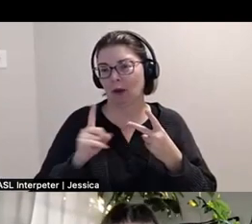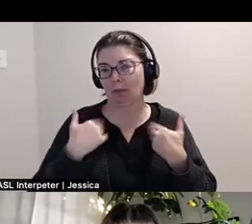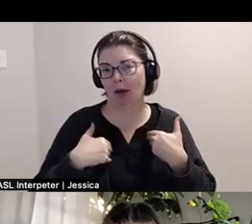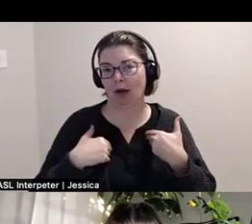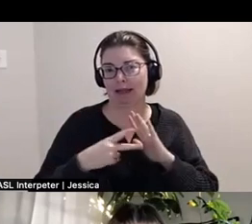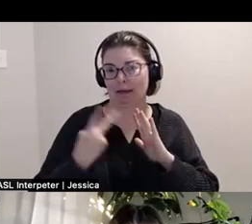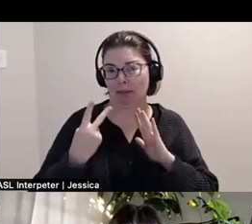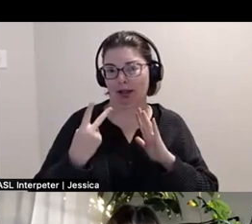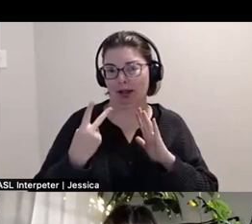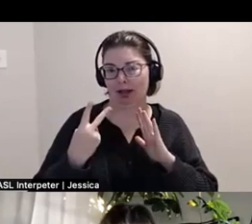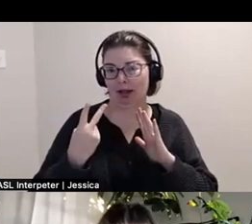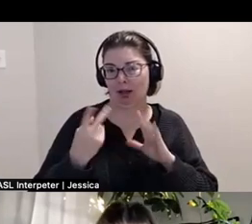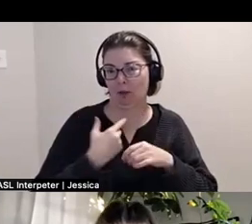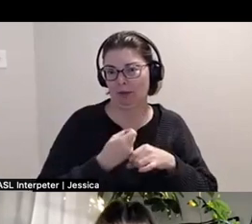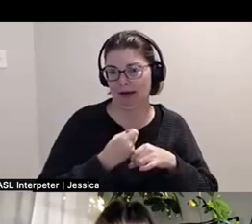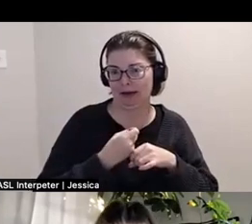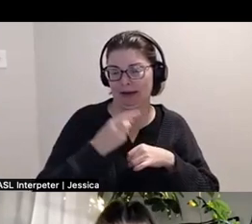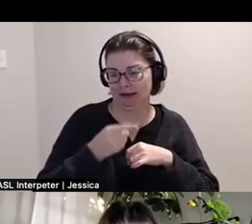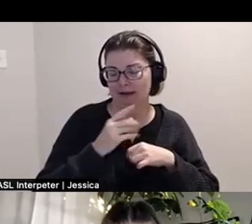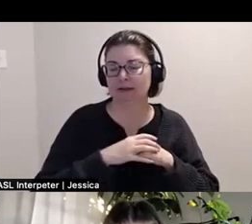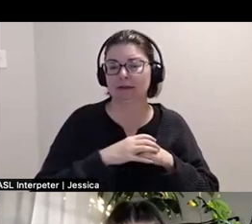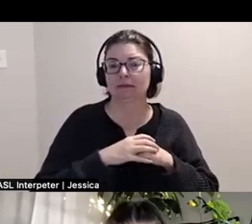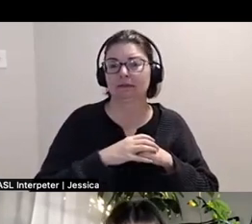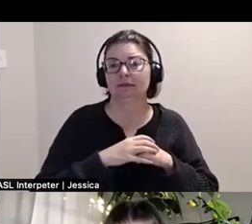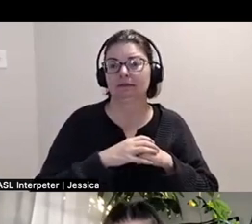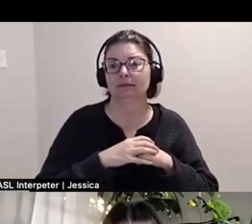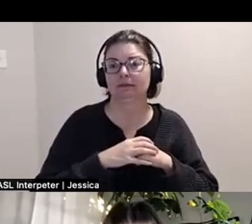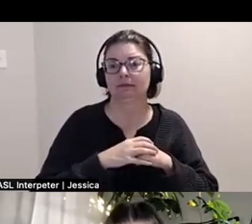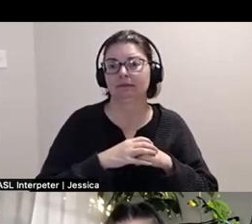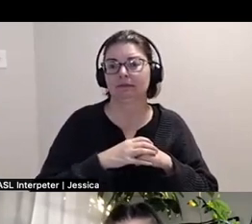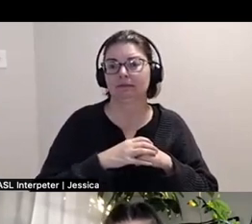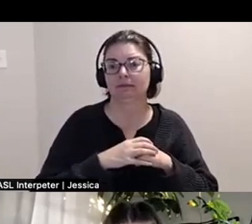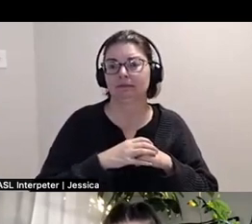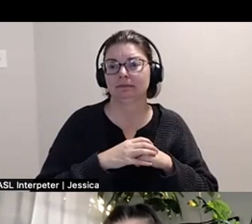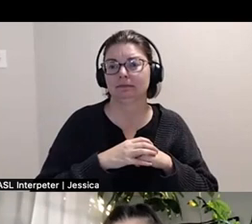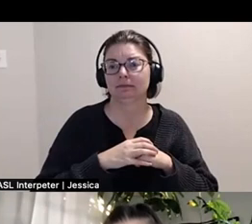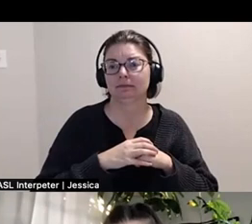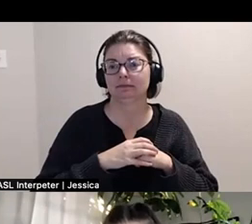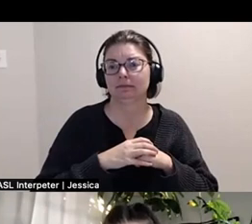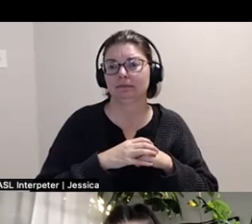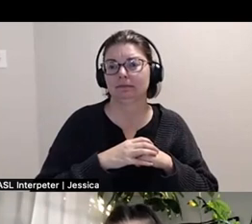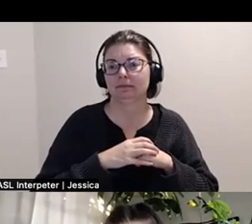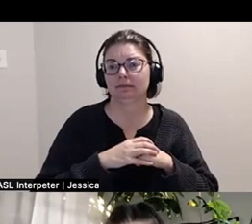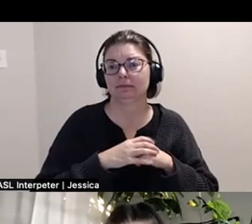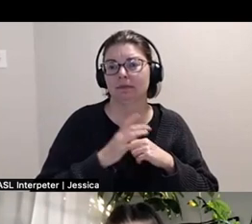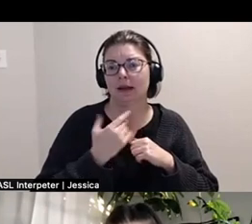while making this this time around. And like had loved ones like sleep over with me